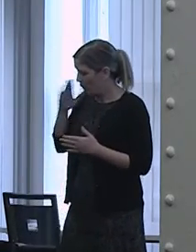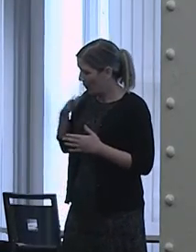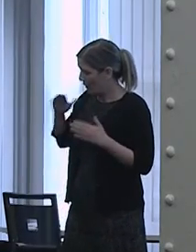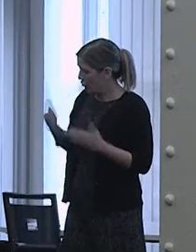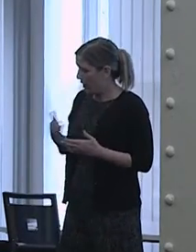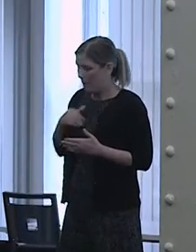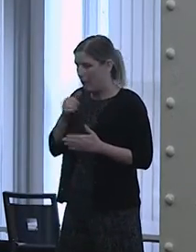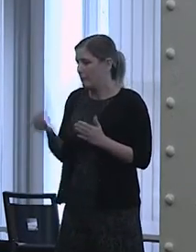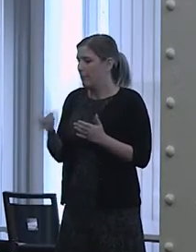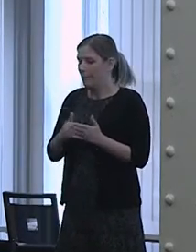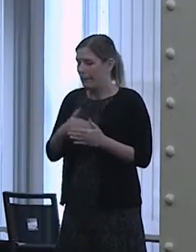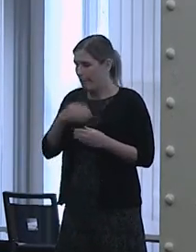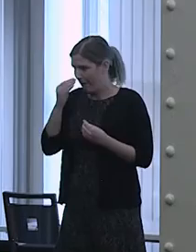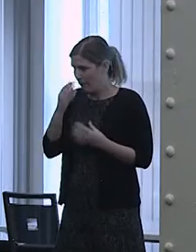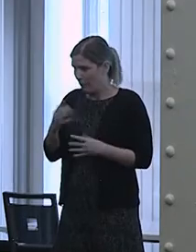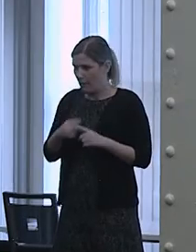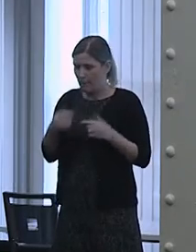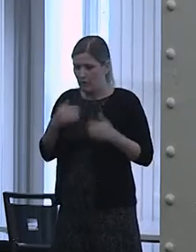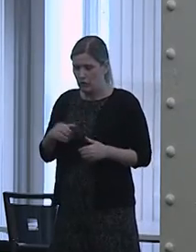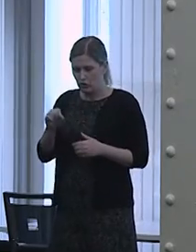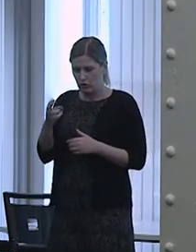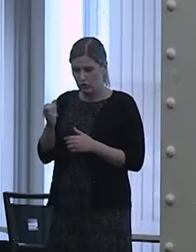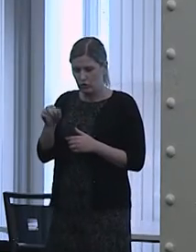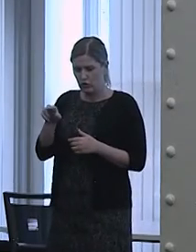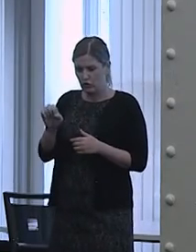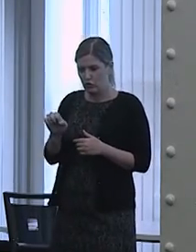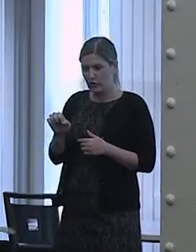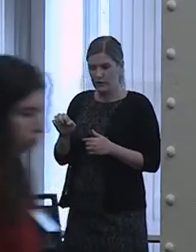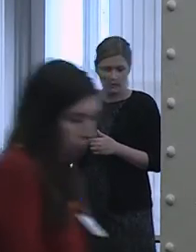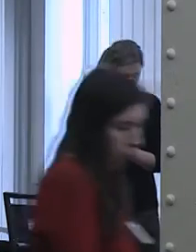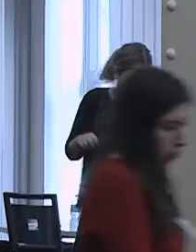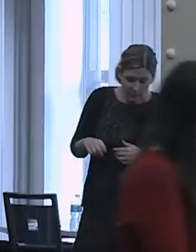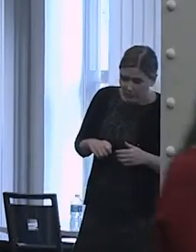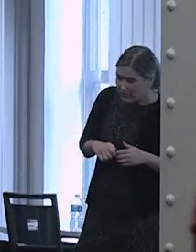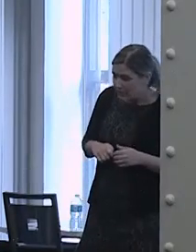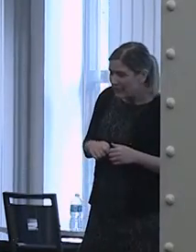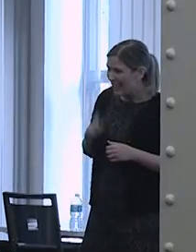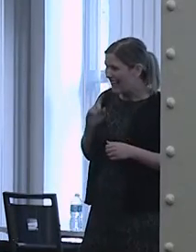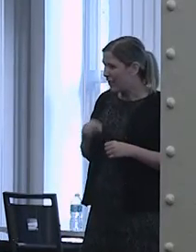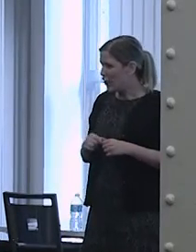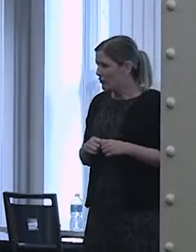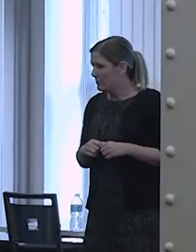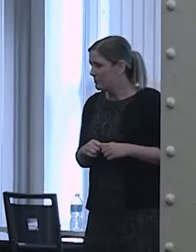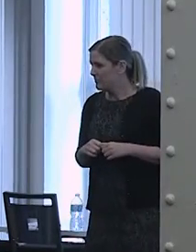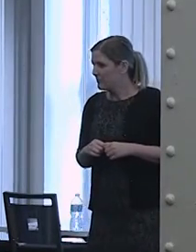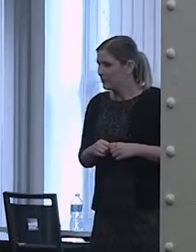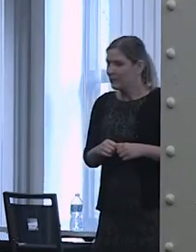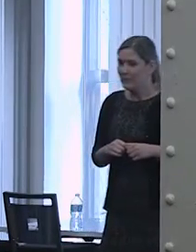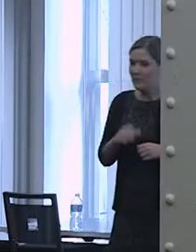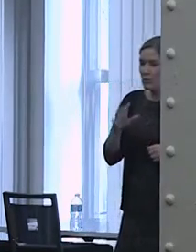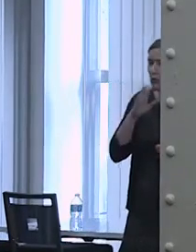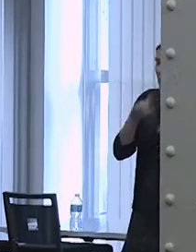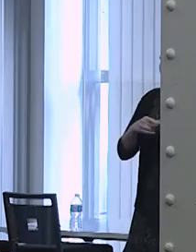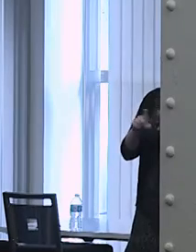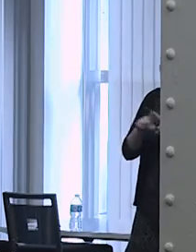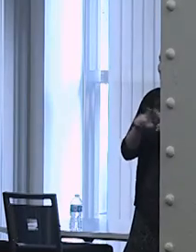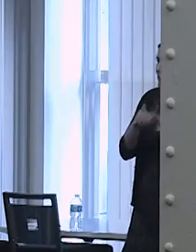But I am Shain Neumeier, I'm going to be talking about the various ways in which coercive care